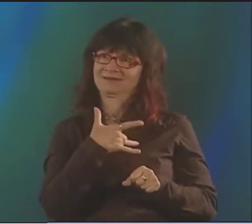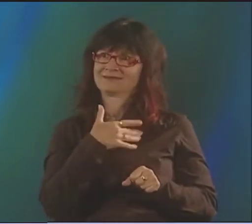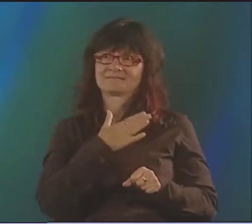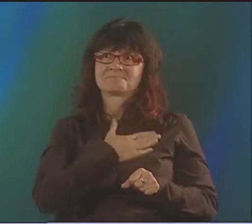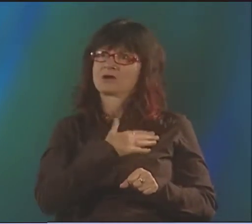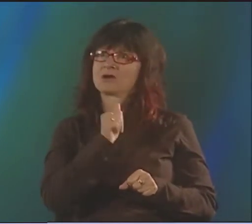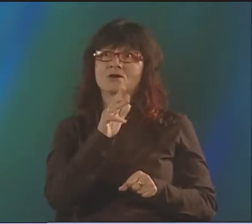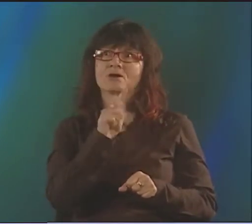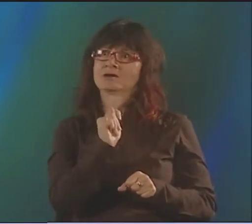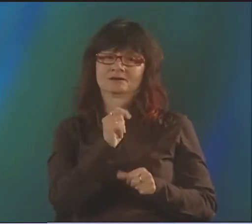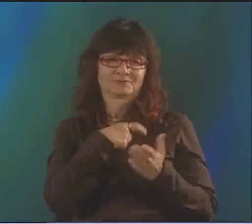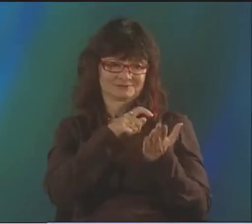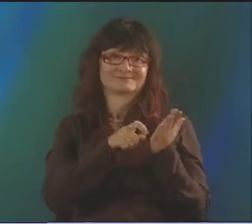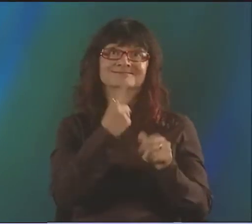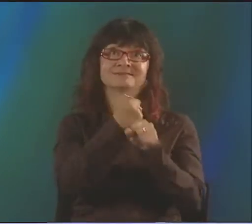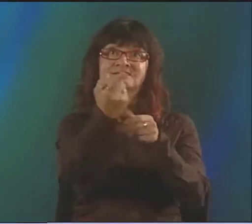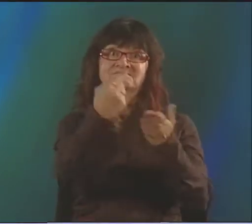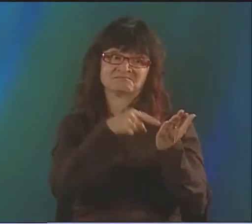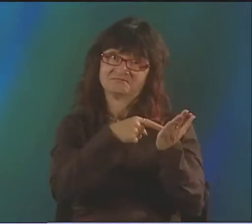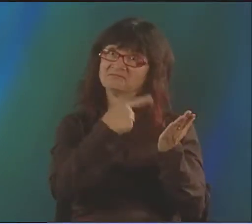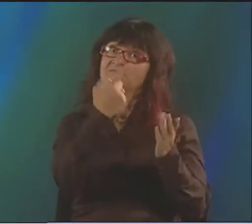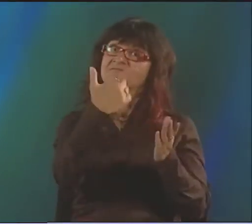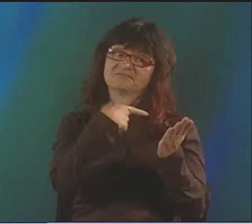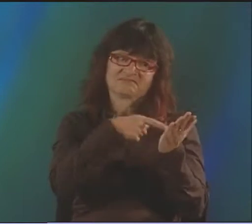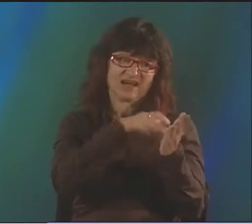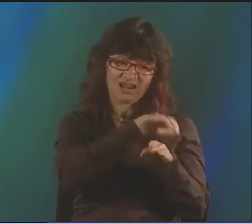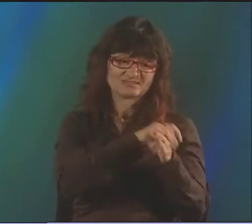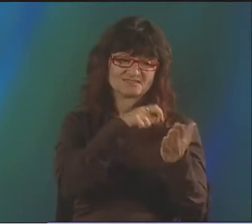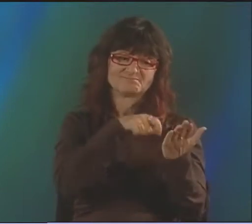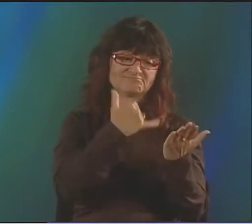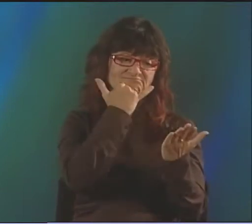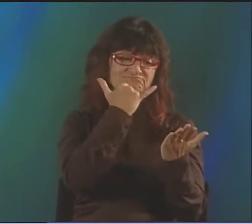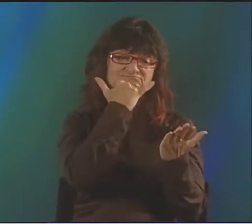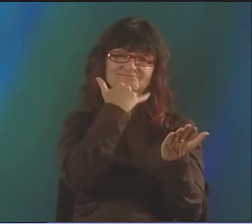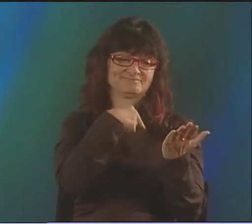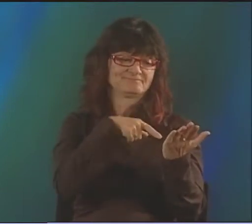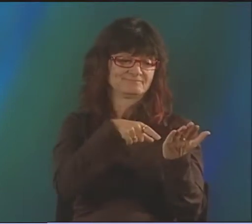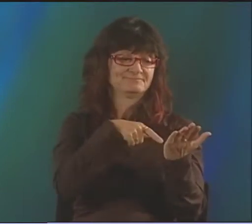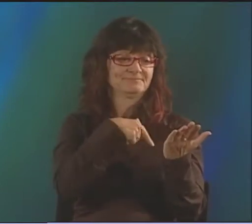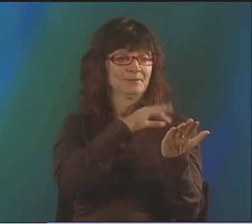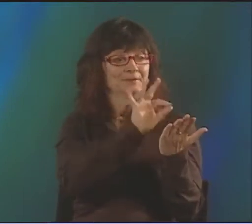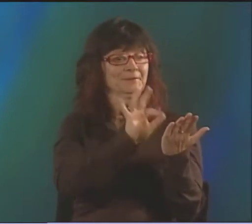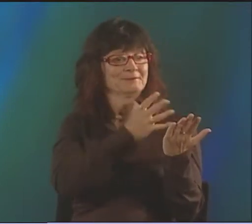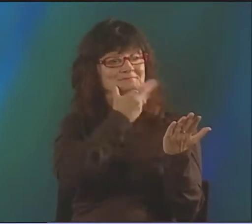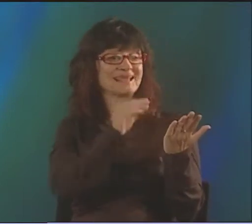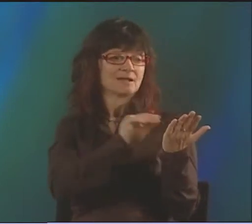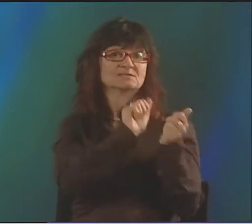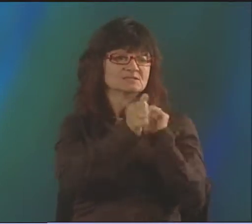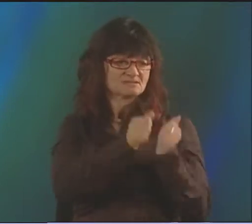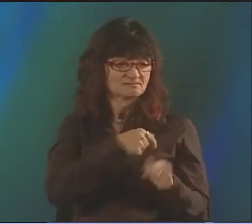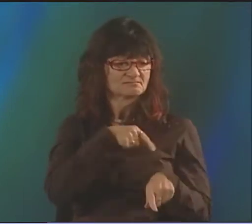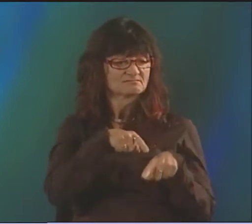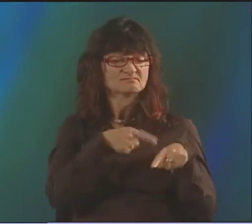THEREFORE, IT'S NOT REALLY MY ART IF I NEED SOMEBODY ELSE TO GIVE IT CREDIBILITY AND SAY, "NO, YOU HAVE TO FIX THIS OR CHANGE THIS."